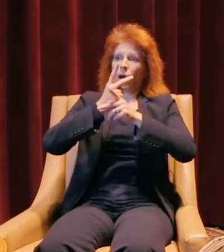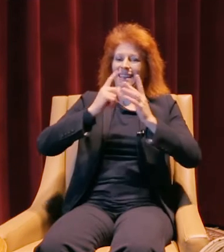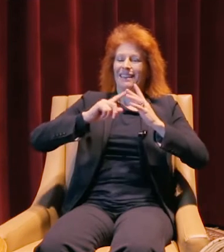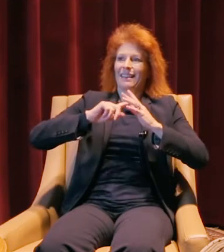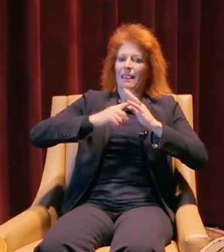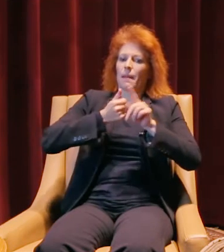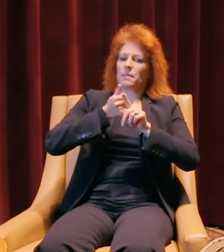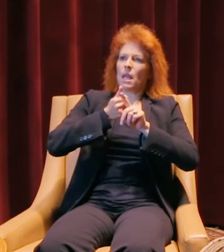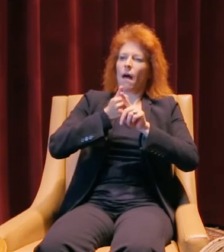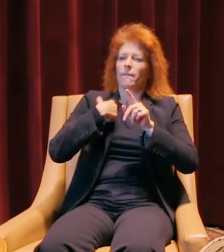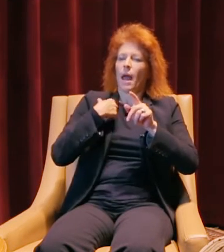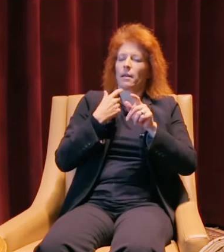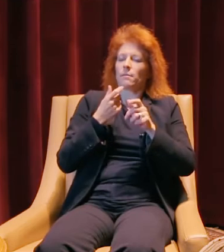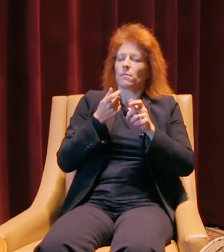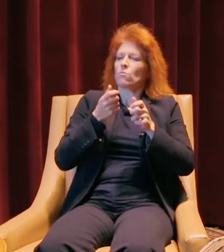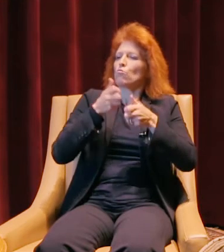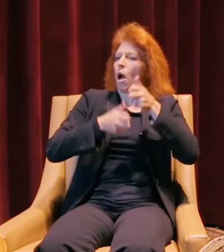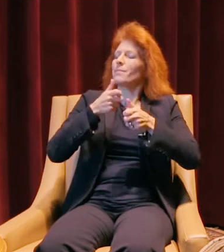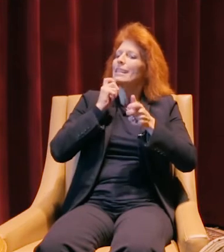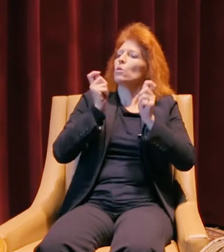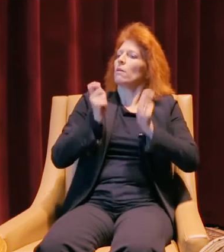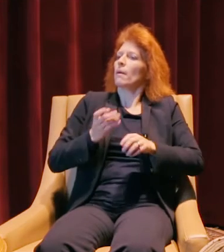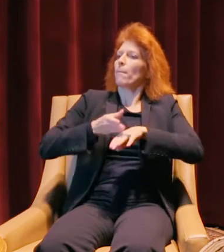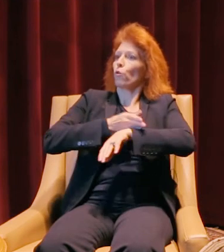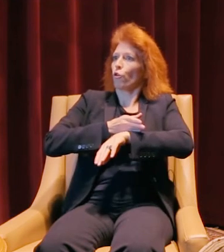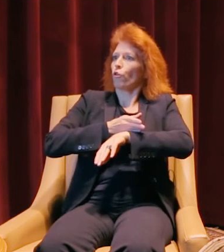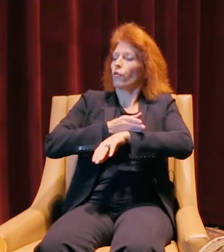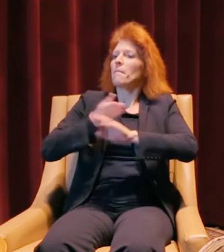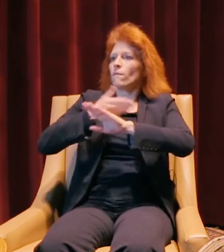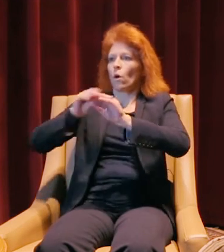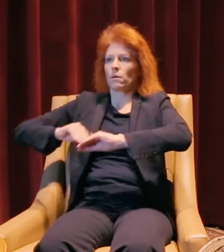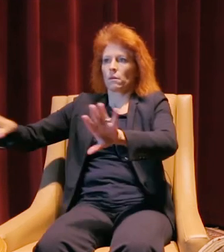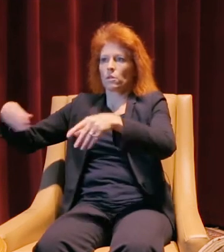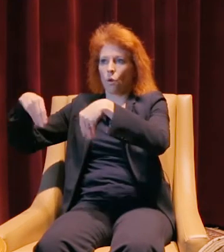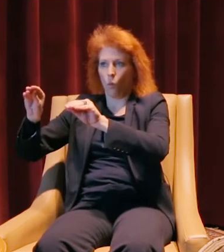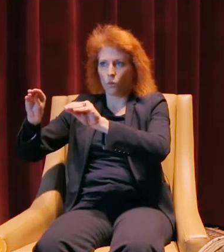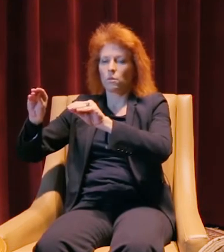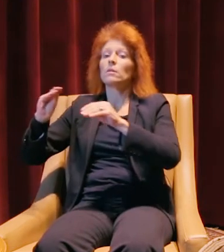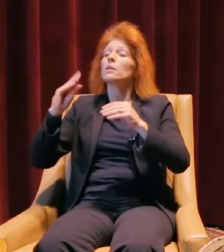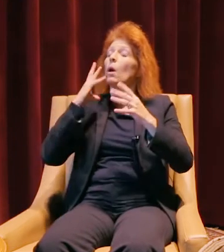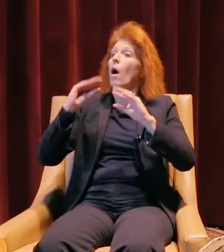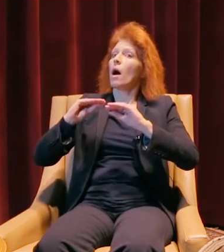that had some room for improvement that I wanted to address before I released it to market. 'Cause I wanted to release every bit of product